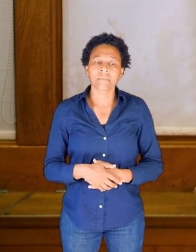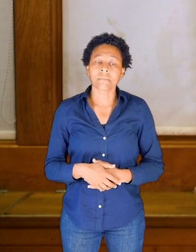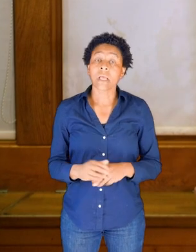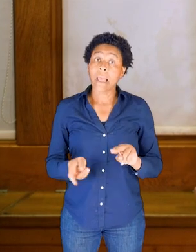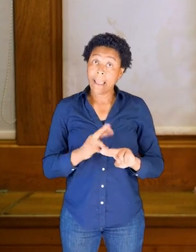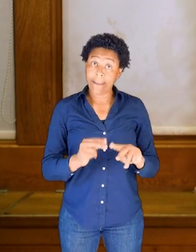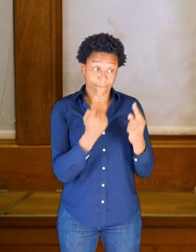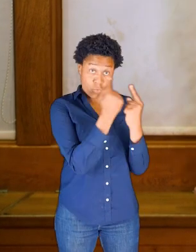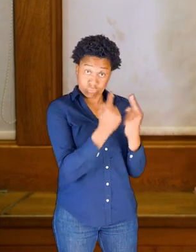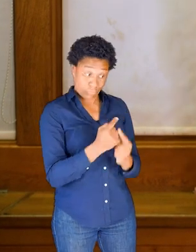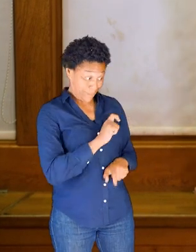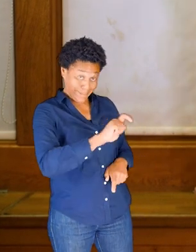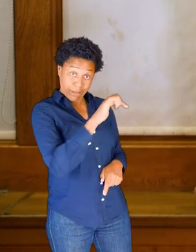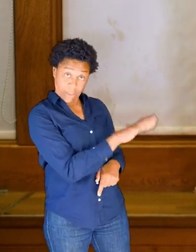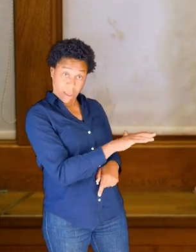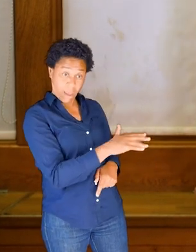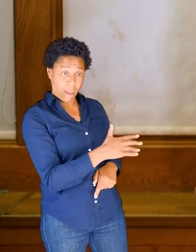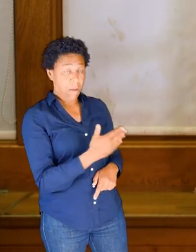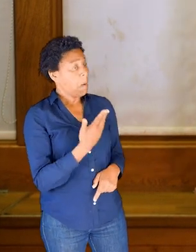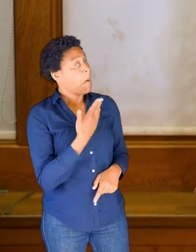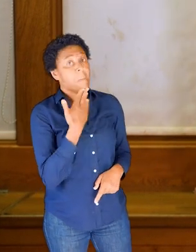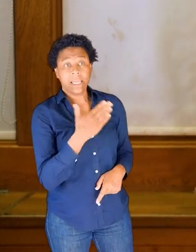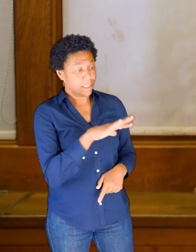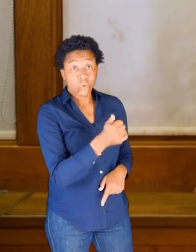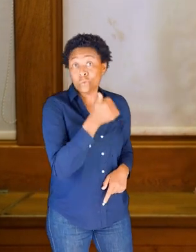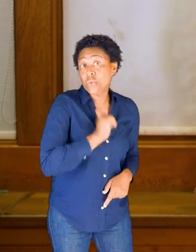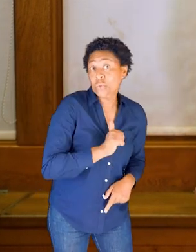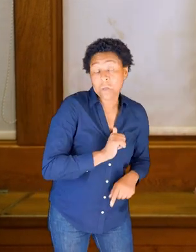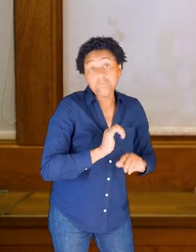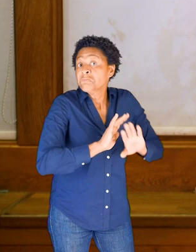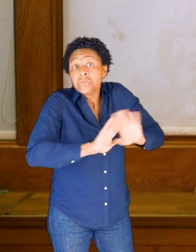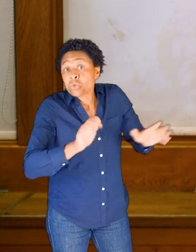If you've got your items, feel free to pick them up, put them down whenever you like.